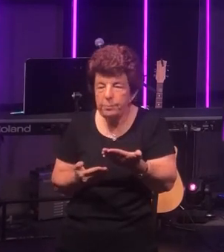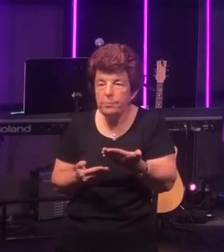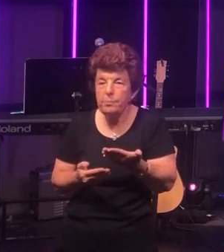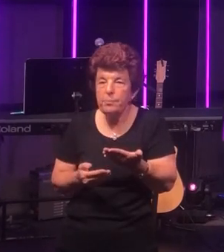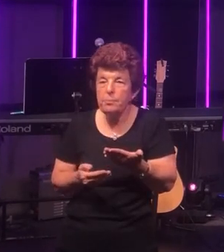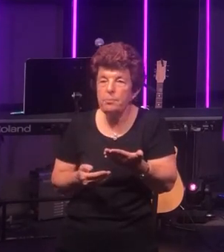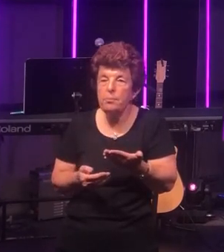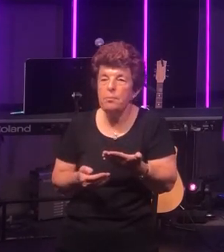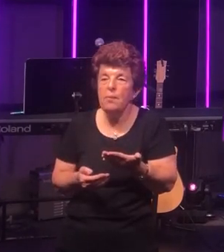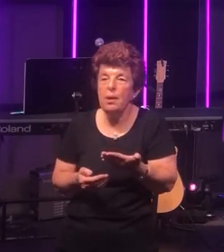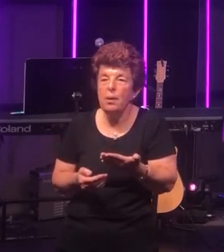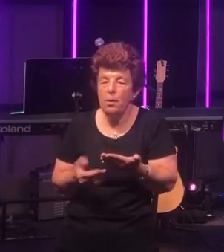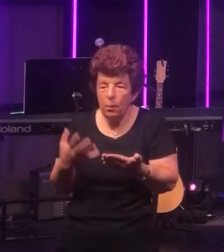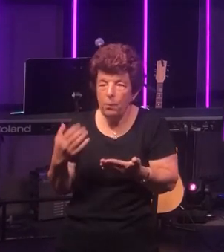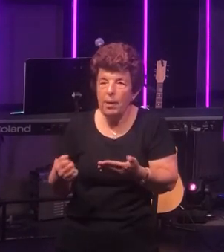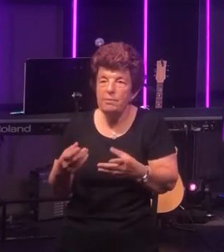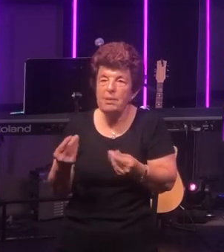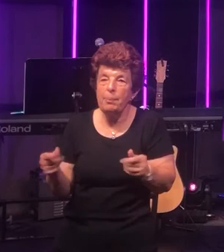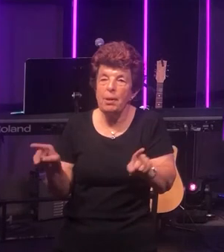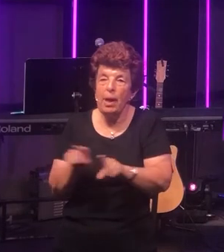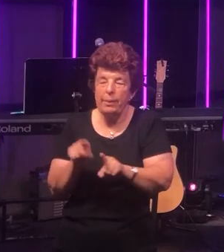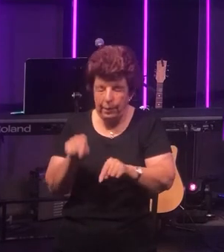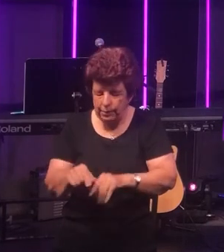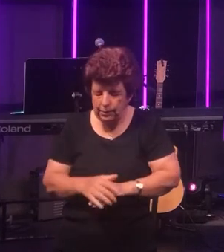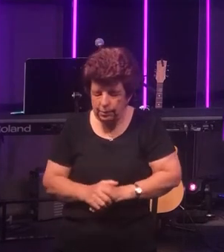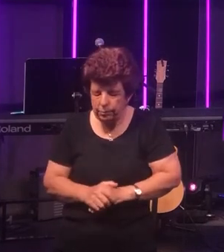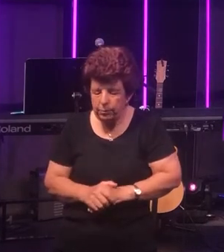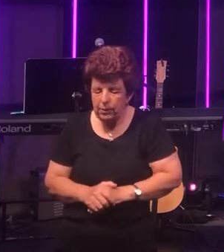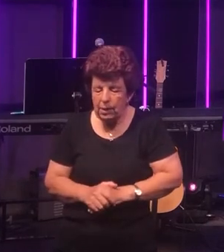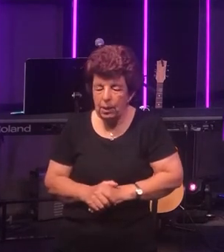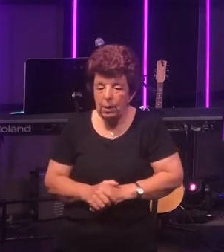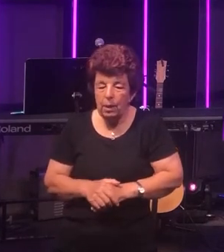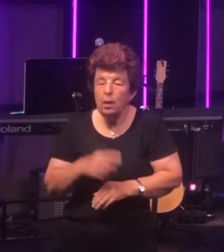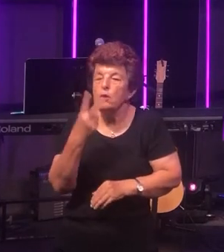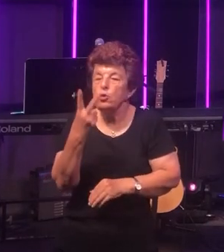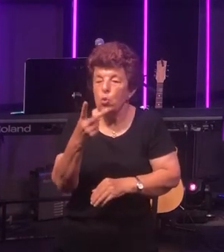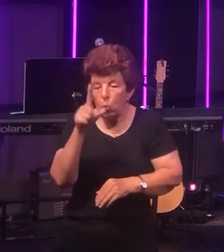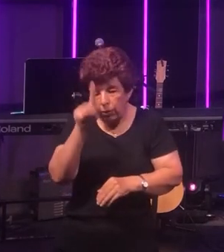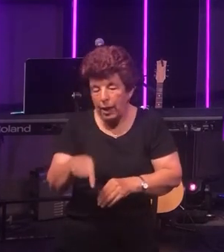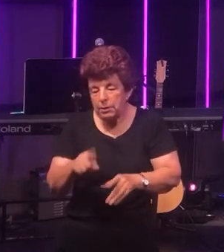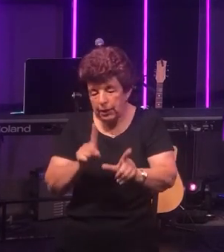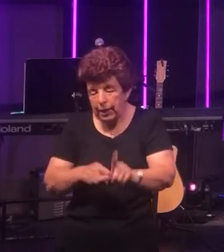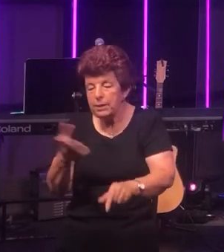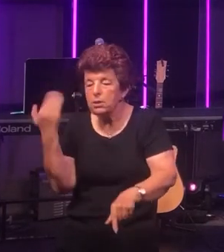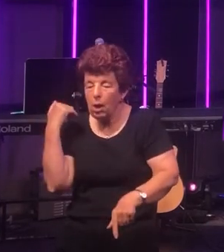come up with something like this. Around two thousand years ago the God-man